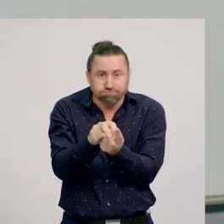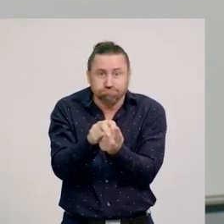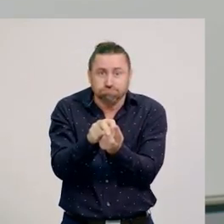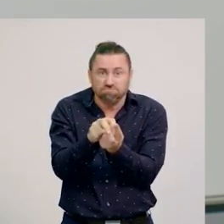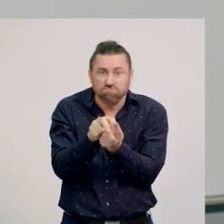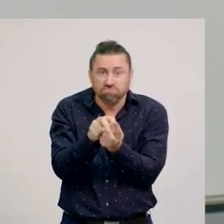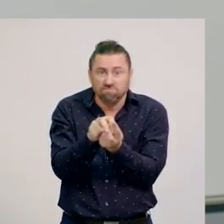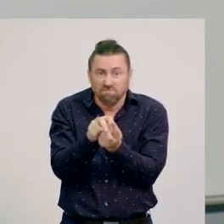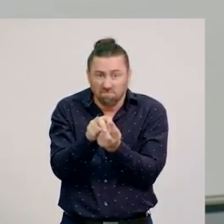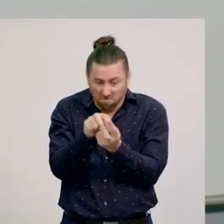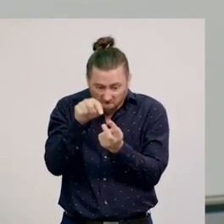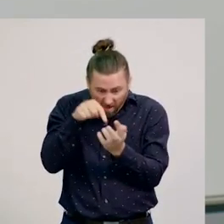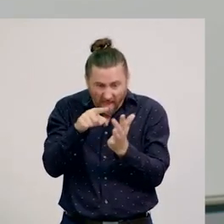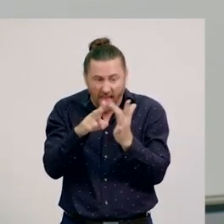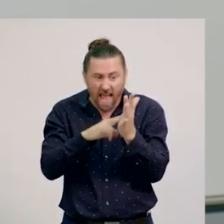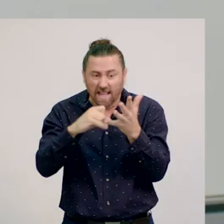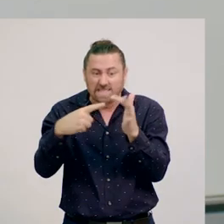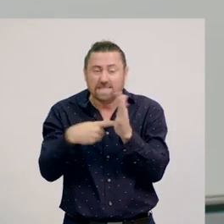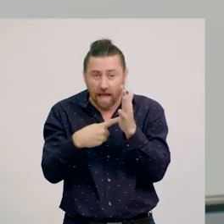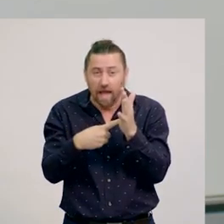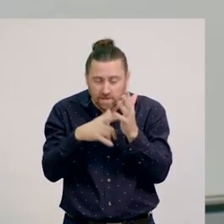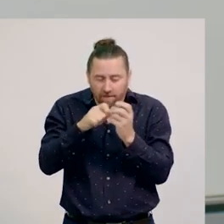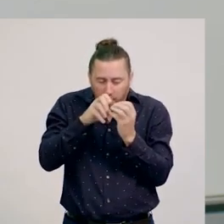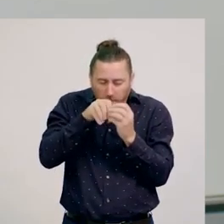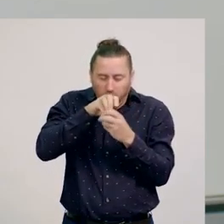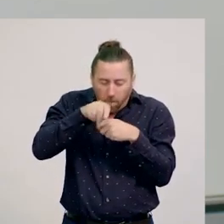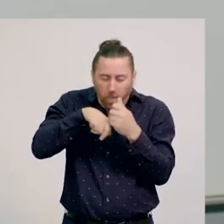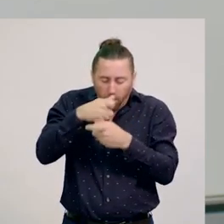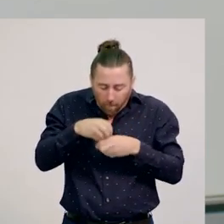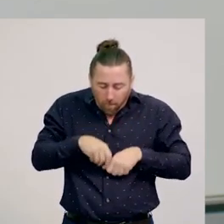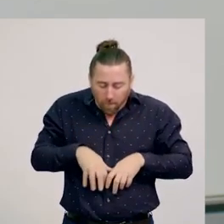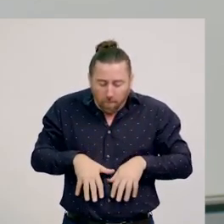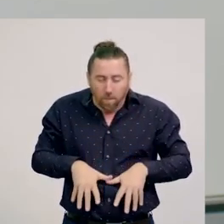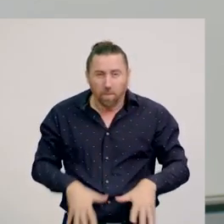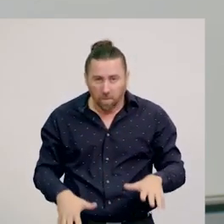The insect is dissolved by digestive juices, reducing it to fertiliser,